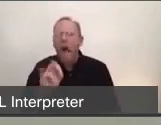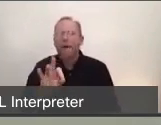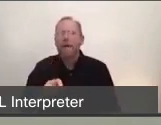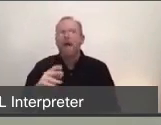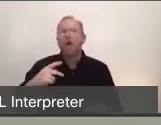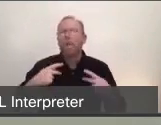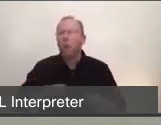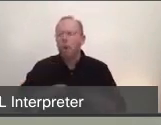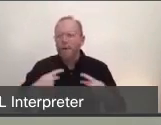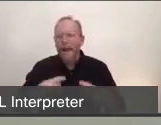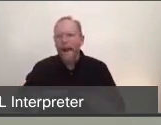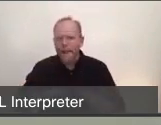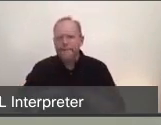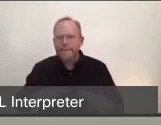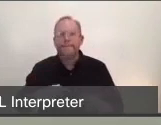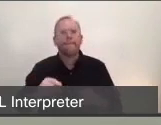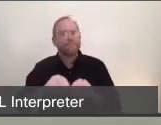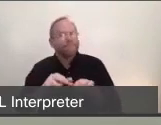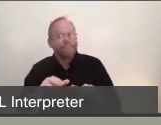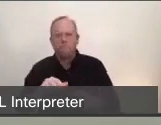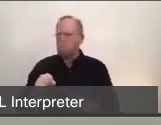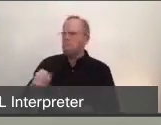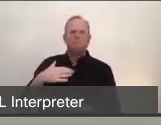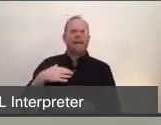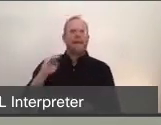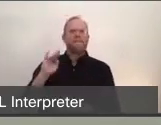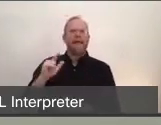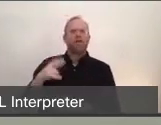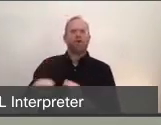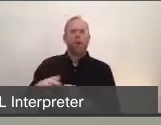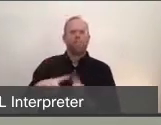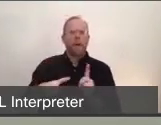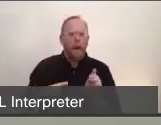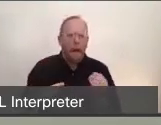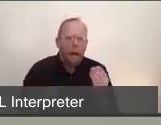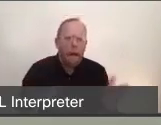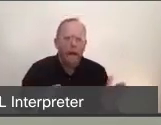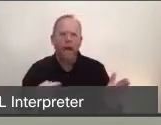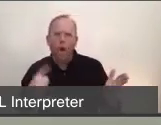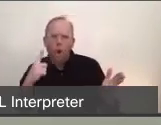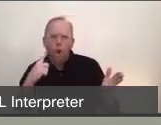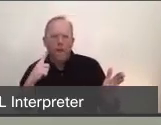and my email was short and it just said it sounded like SARS to me. And that's when we really actively began